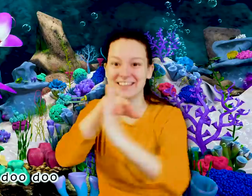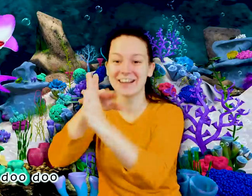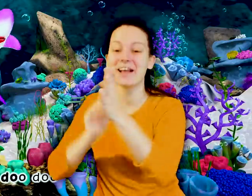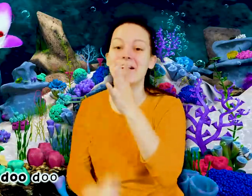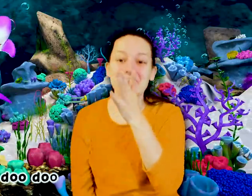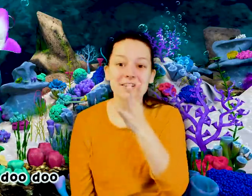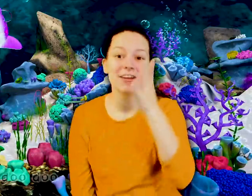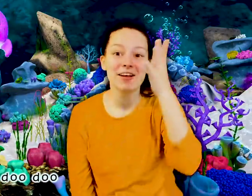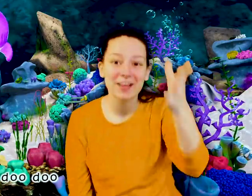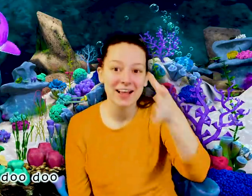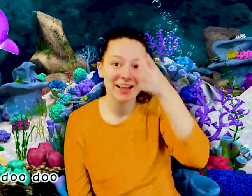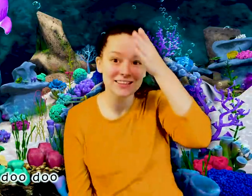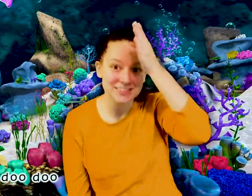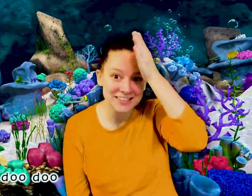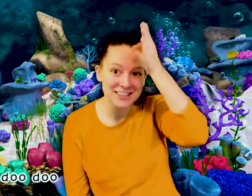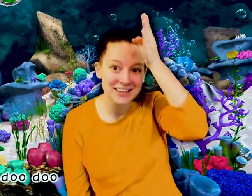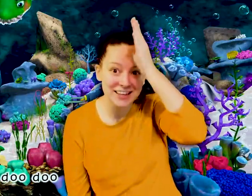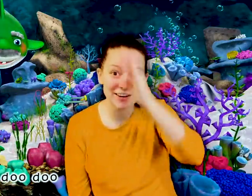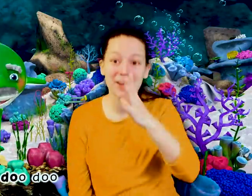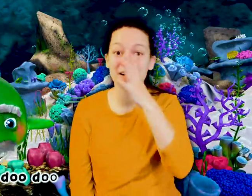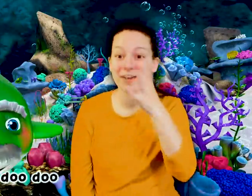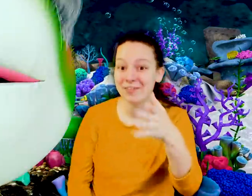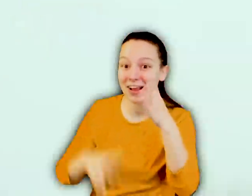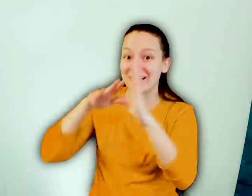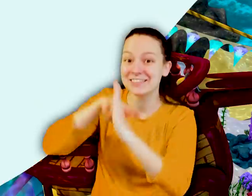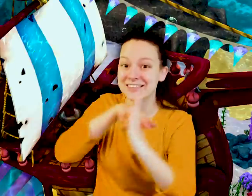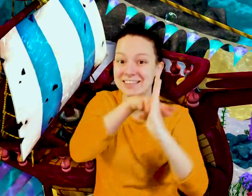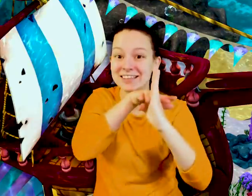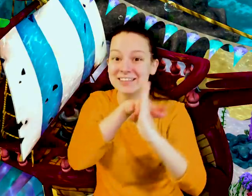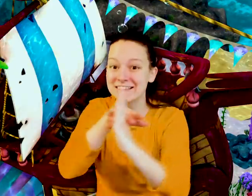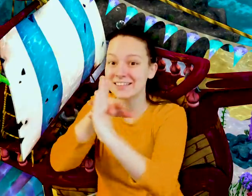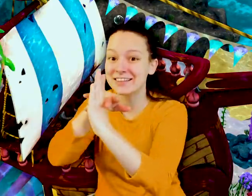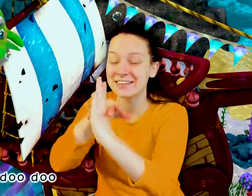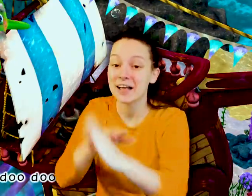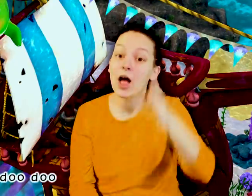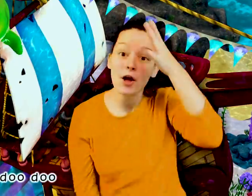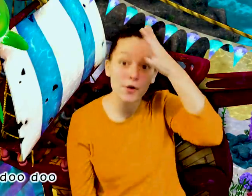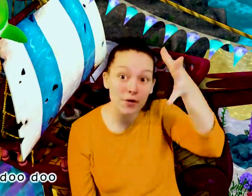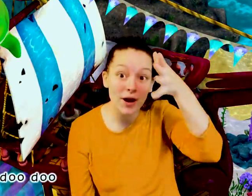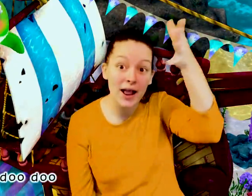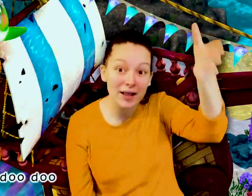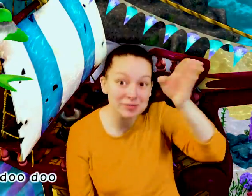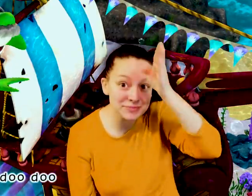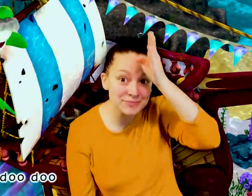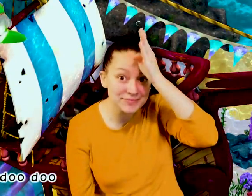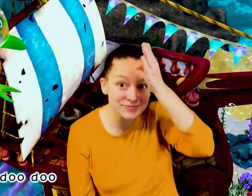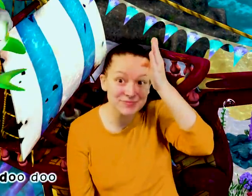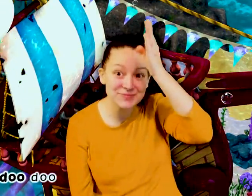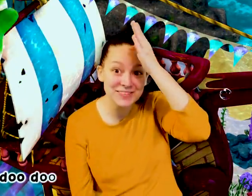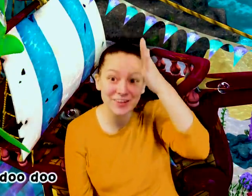Grandpa Shark …. Grandpa Shark